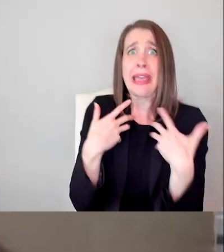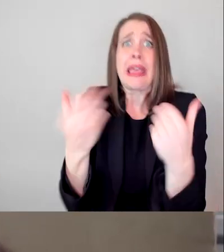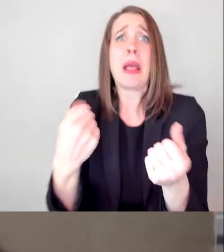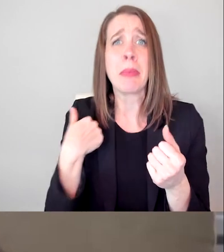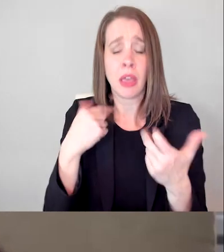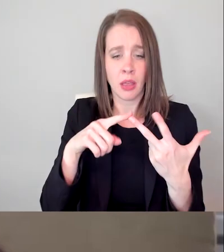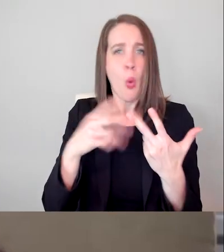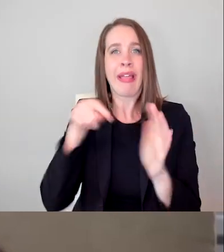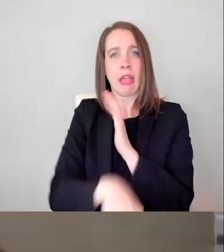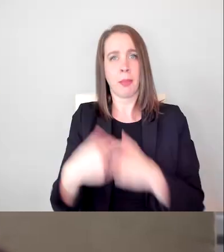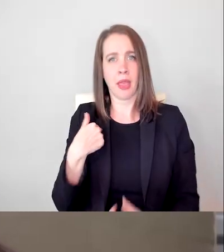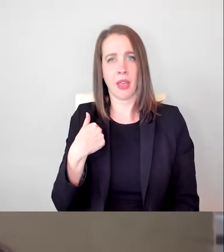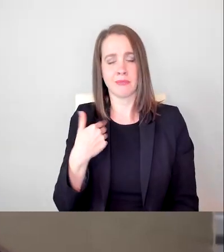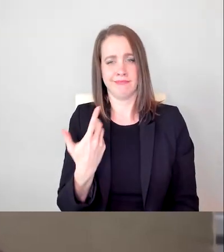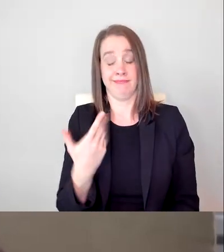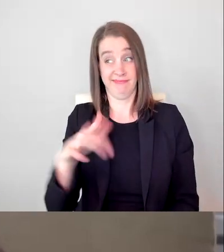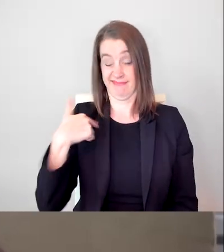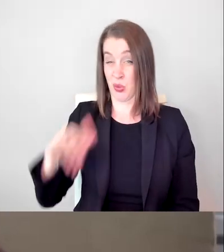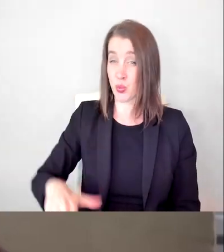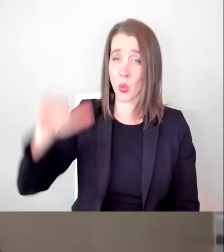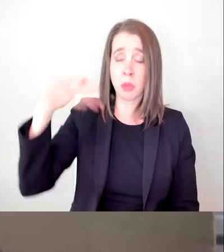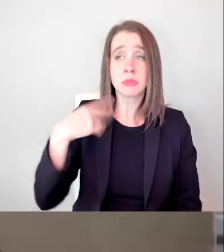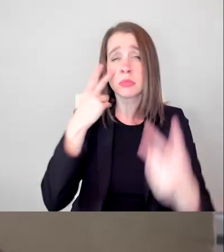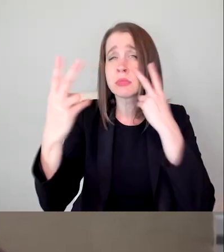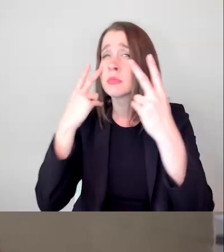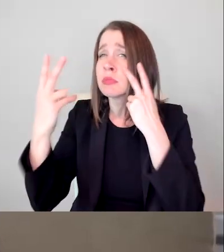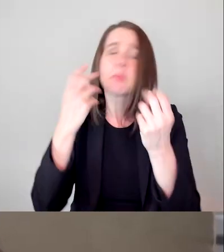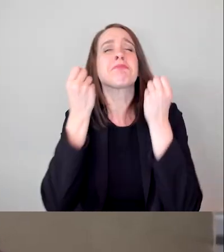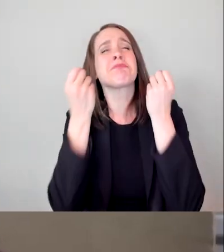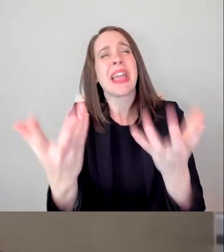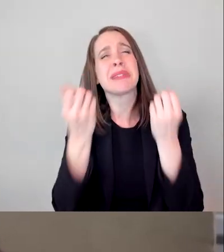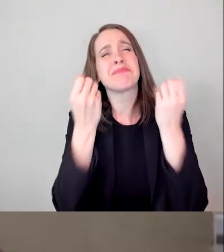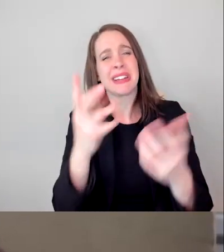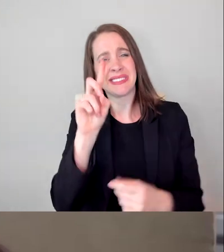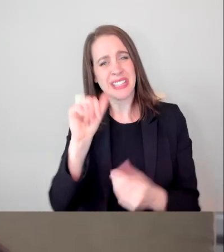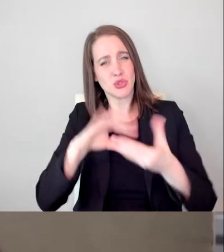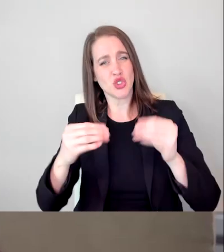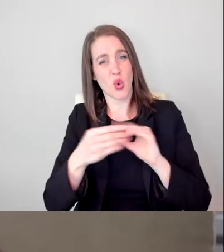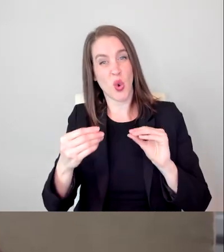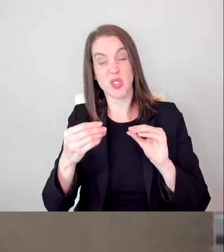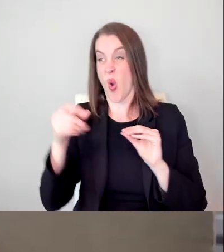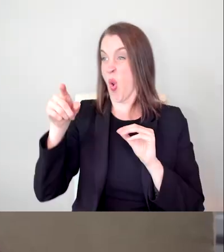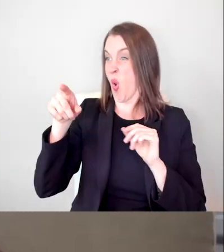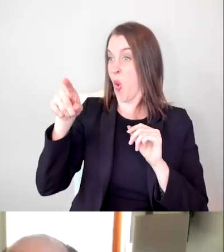I grew up seeing a lot of disabled stories where families were better off when the disabled person died.